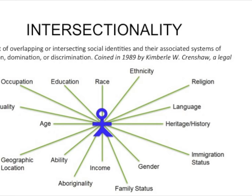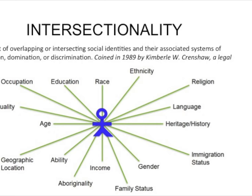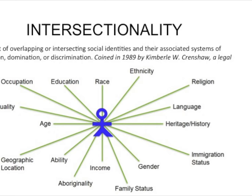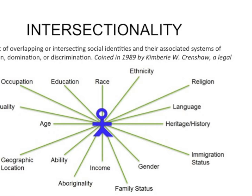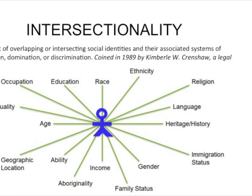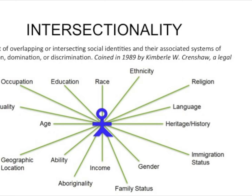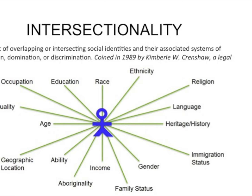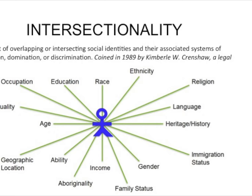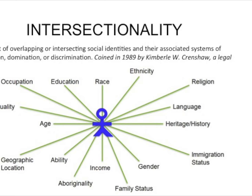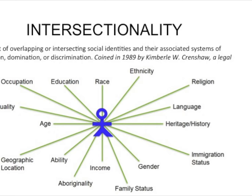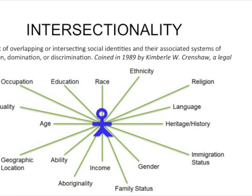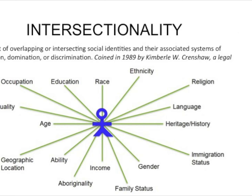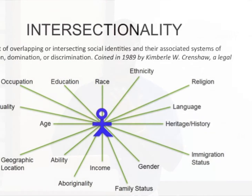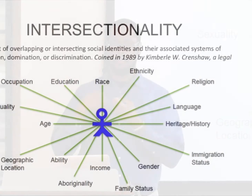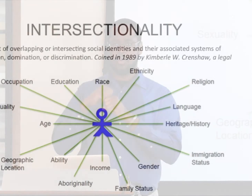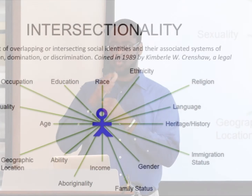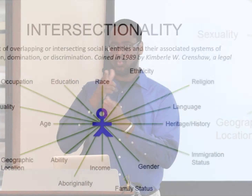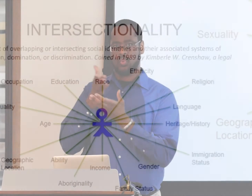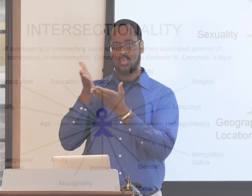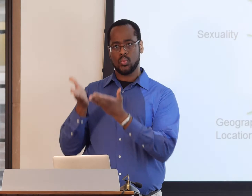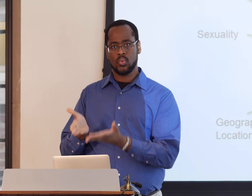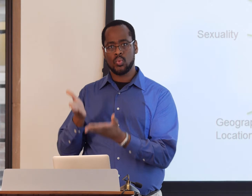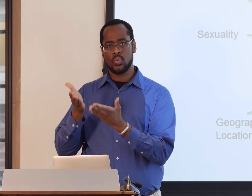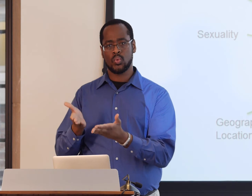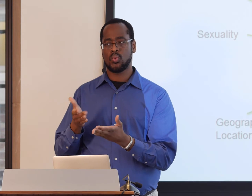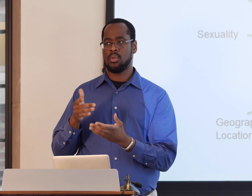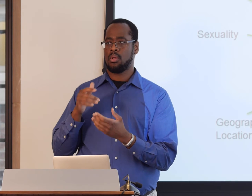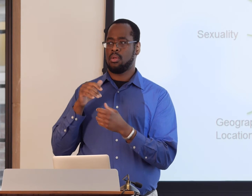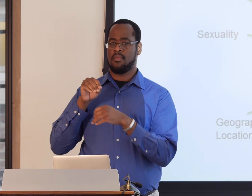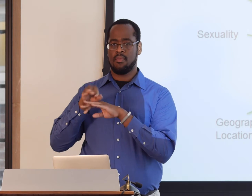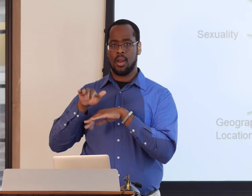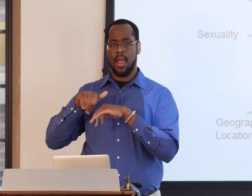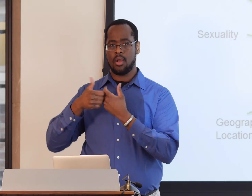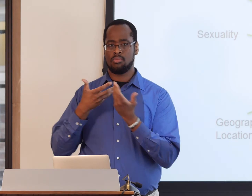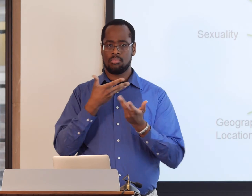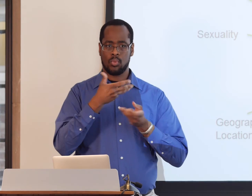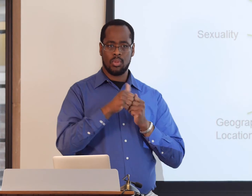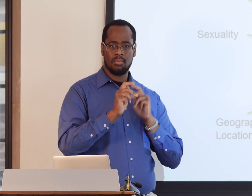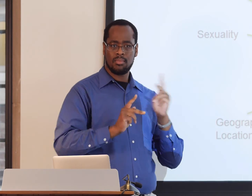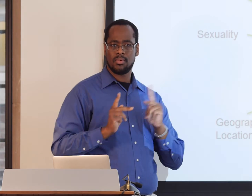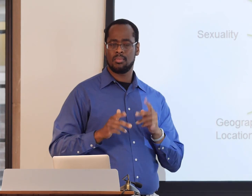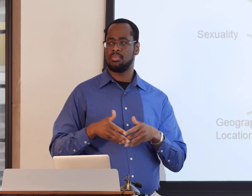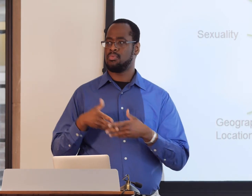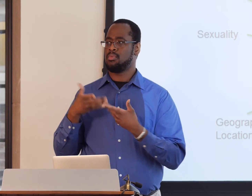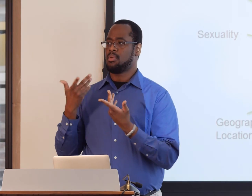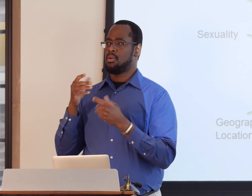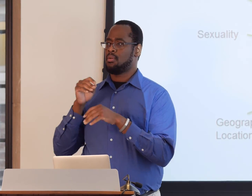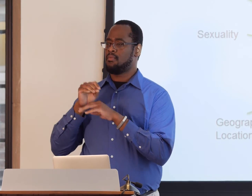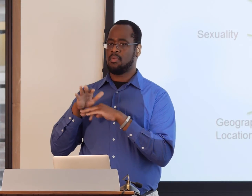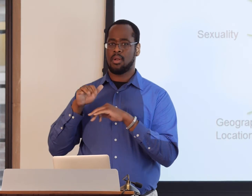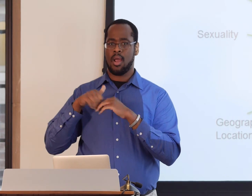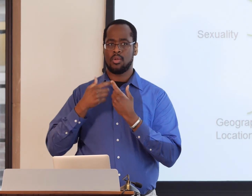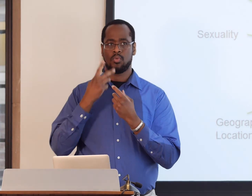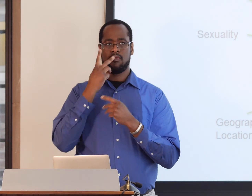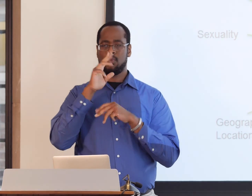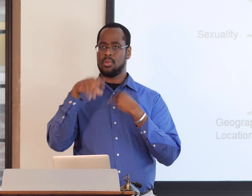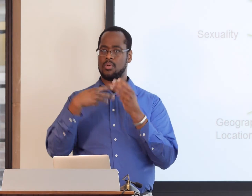So to look at somebody and recognize that that person is Deaf, she's Black, she's a woman, and those things all come into play